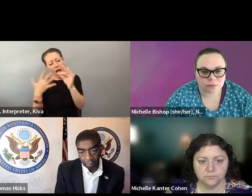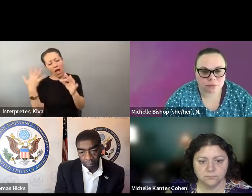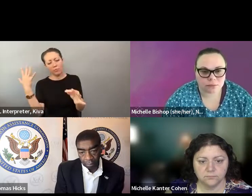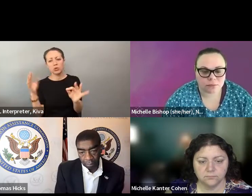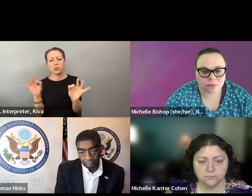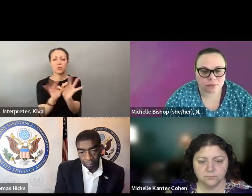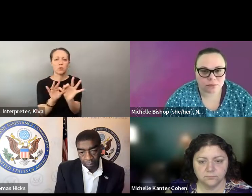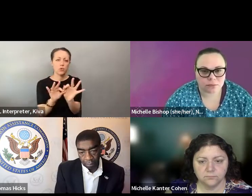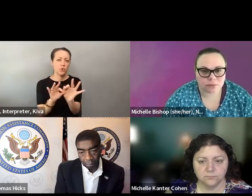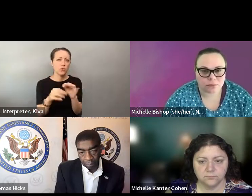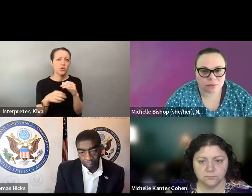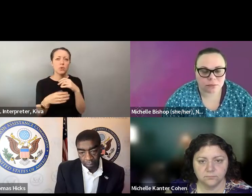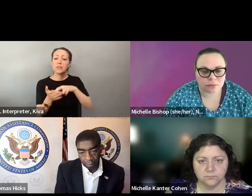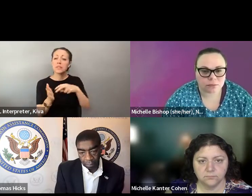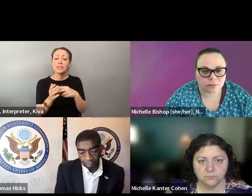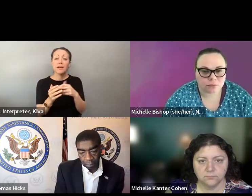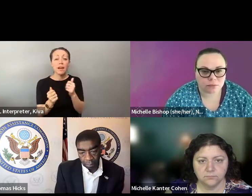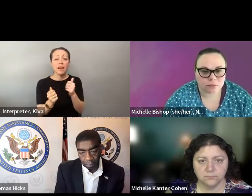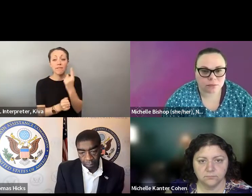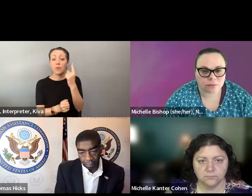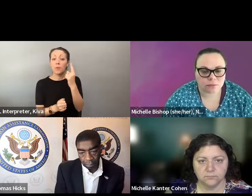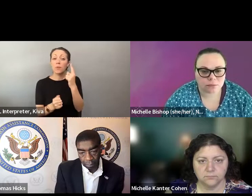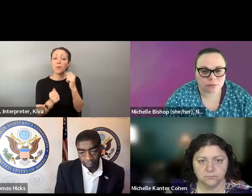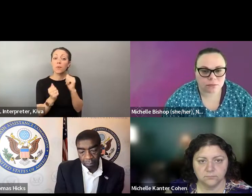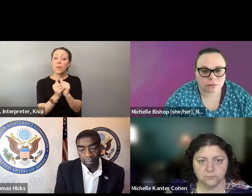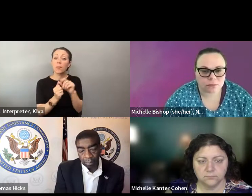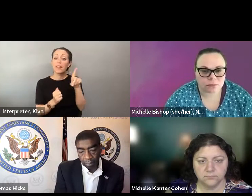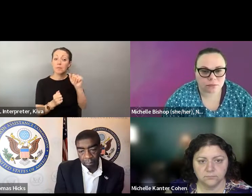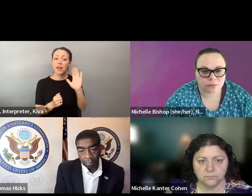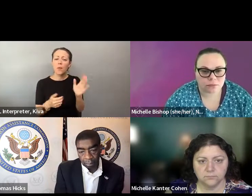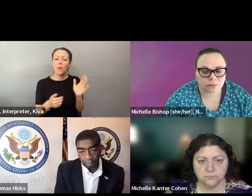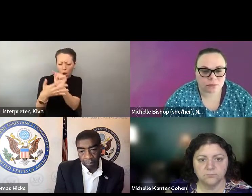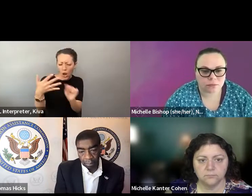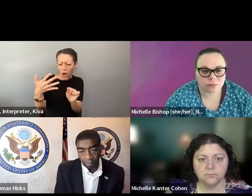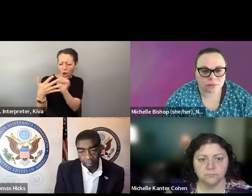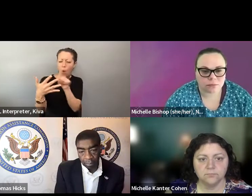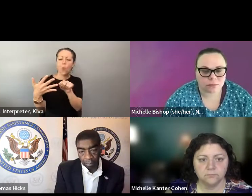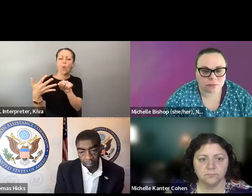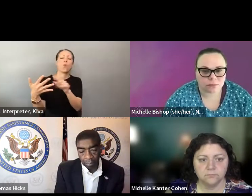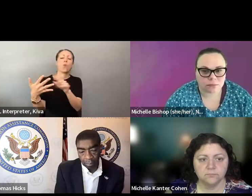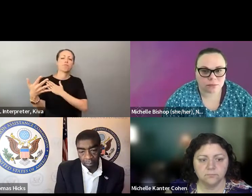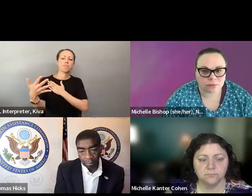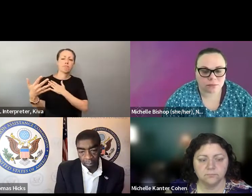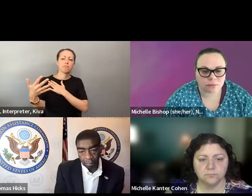Increases in voting among people with disabilities. The conclusion that we draw from that is, that there's no one size, fits all, or voting for people with disabilities the more options the better the the more options you are the more likely it is that any one person with a the more likely it is that any one person with a disability disability. We'll find a good method that works for him or herself, just just a real basic point.